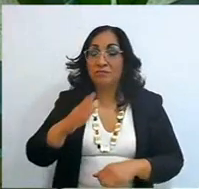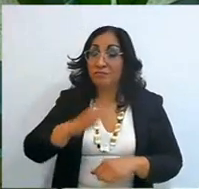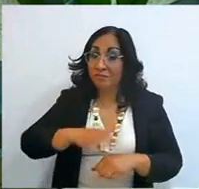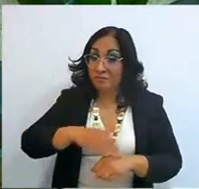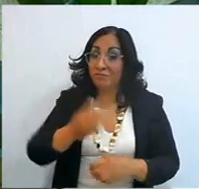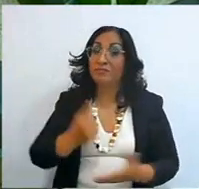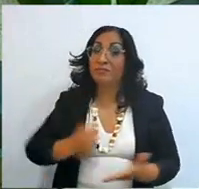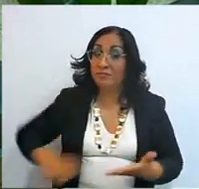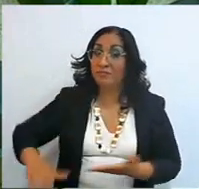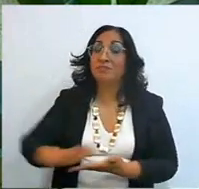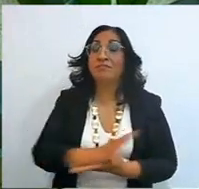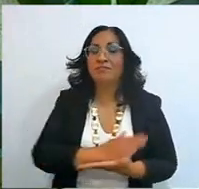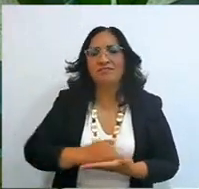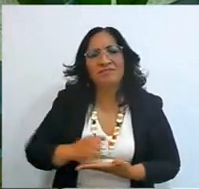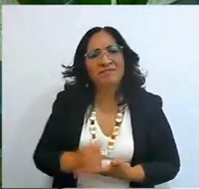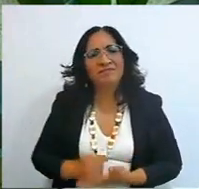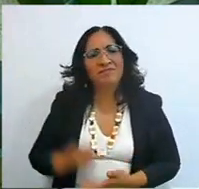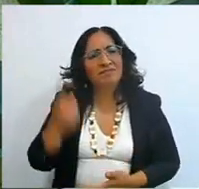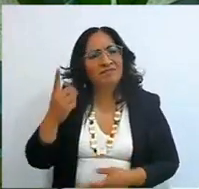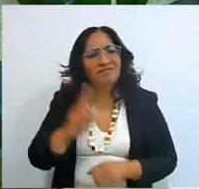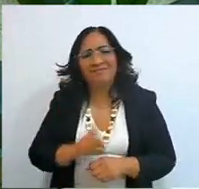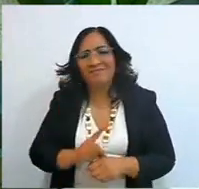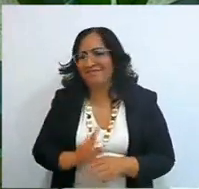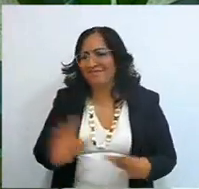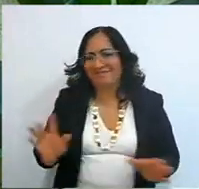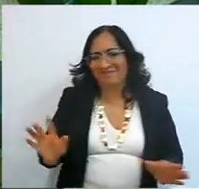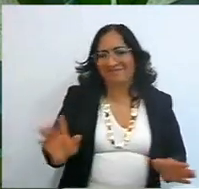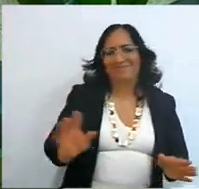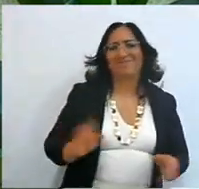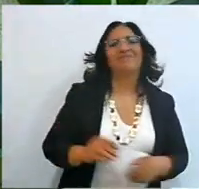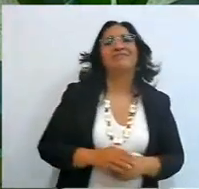one day, I don't know if I'm going to repeat it again or if someone out there remembers,